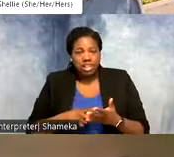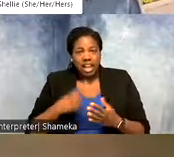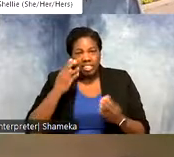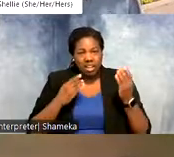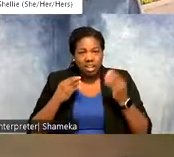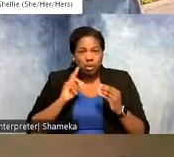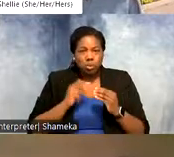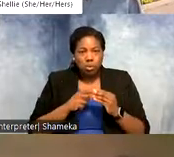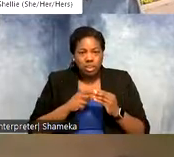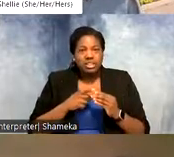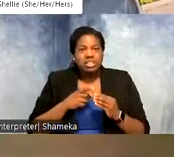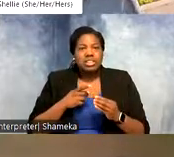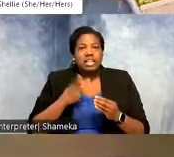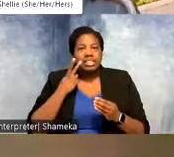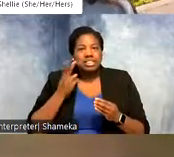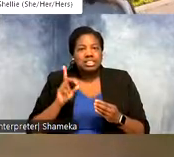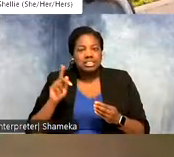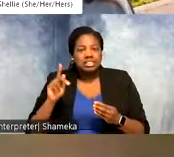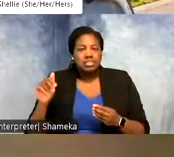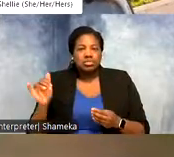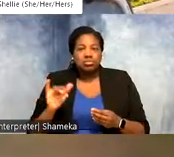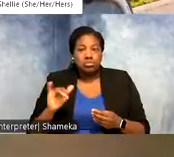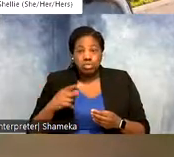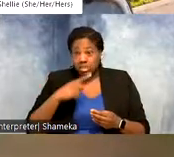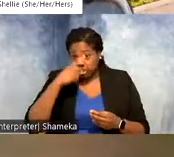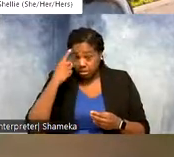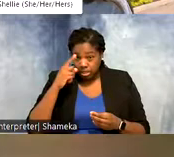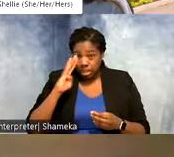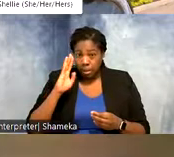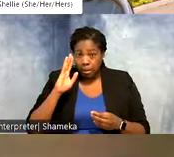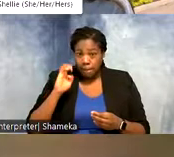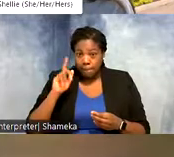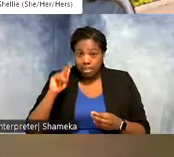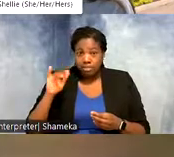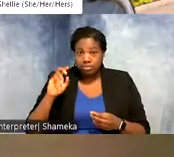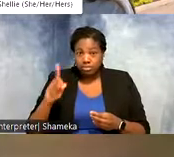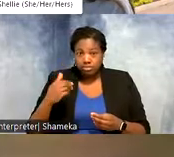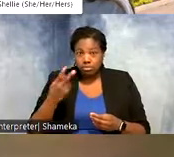the data as well so the black-bellied plover, the purple dots, there's two reasons why there's